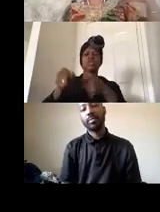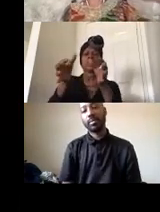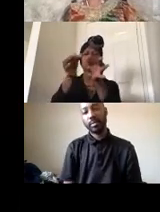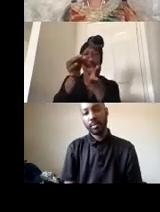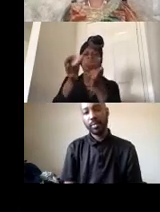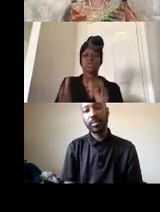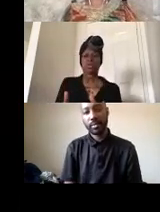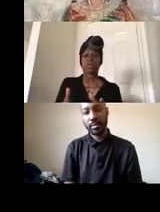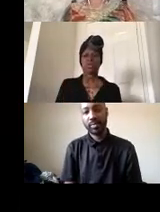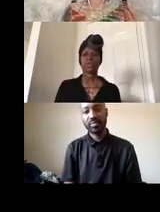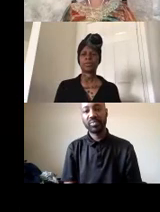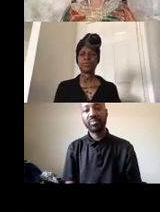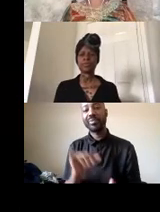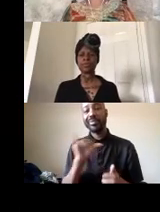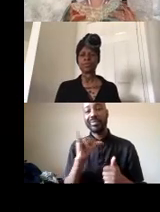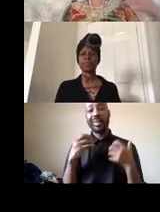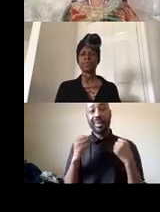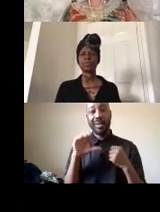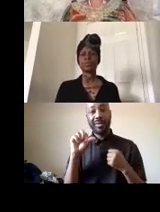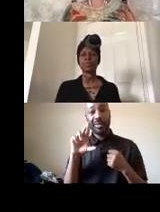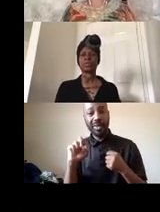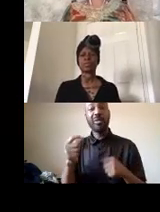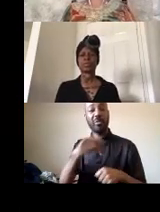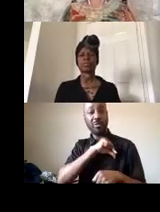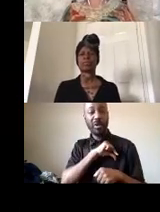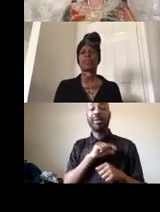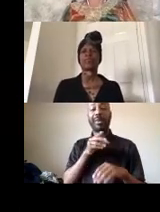quality after school programs like mental health resources like